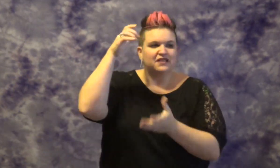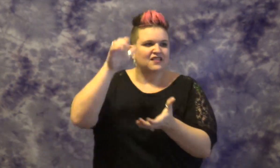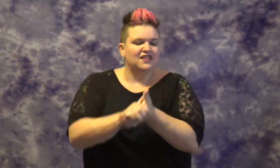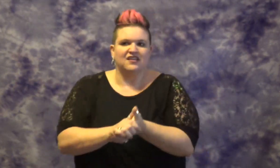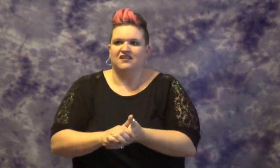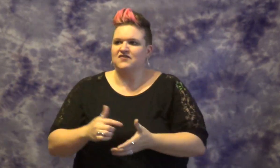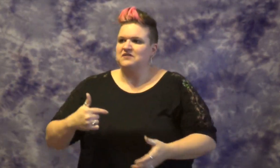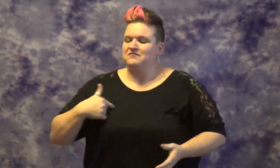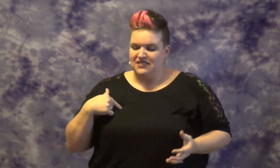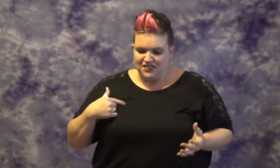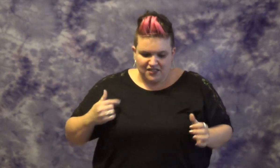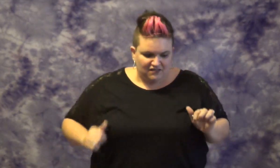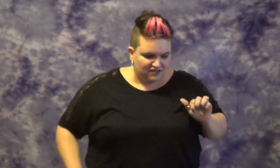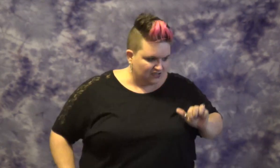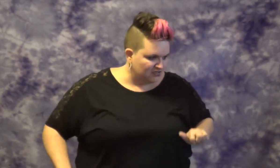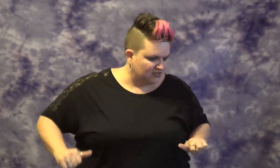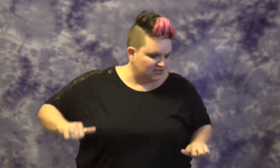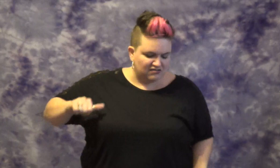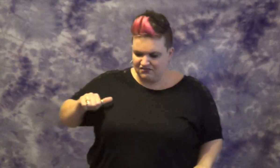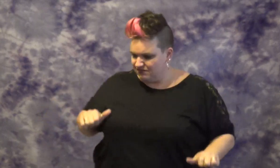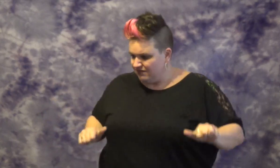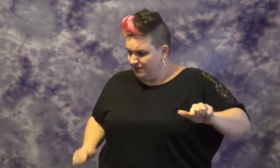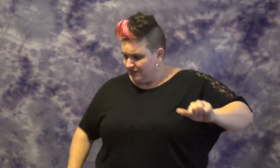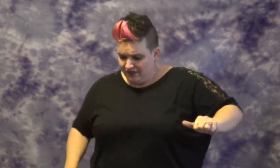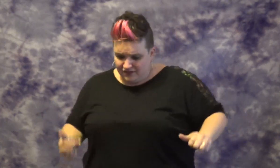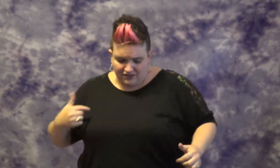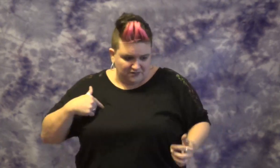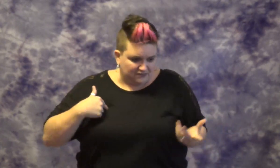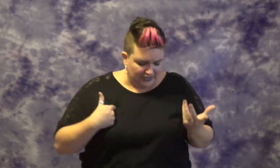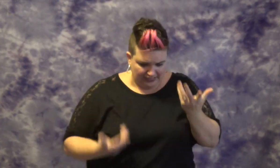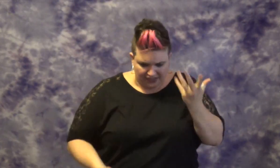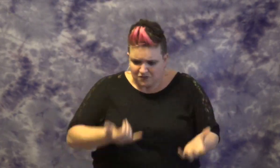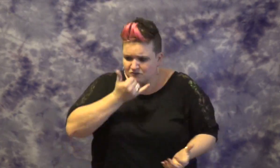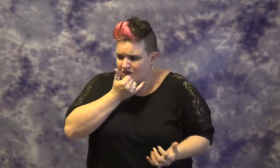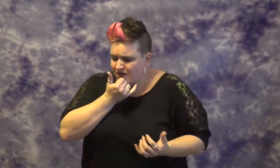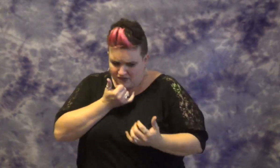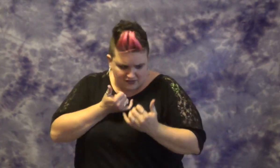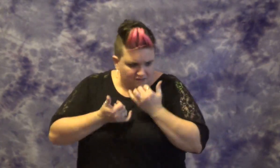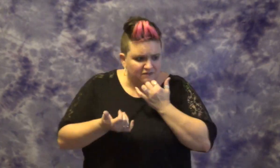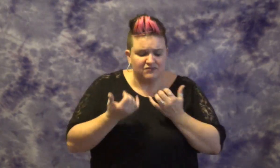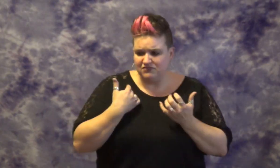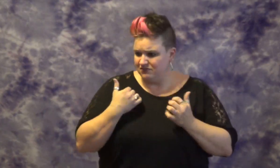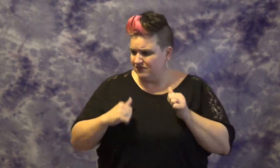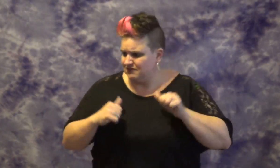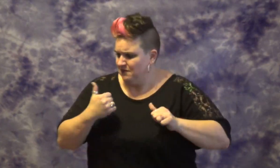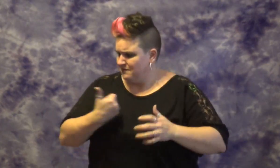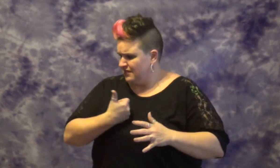THEY BELIEVE ME? ME DOUBT SELF ME MAYBE WRONG ME